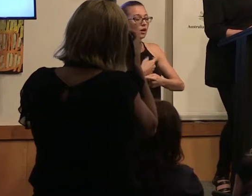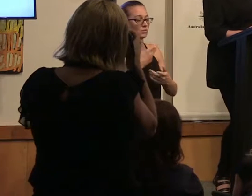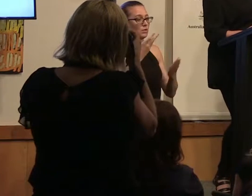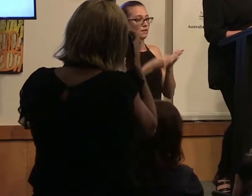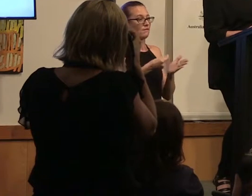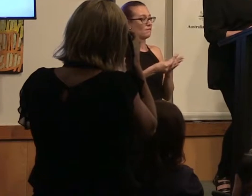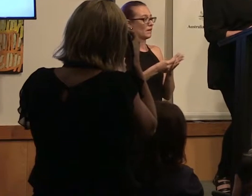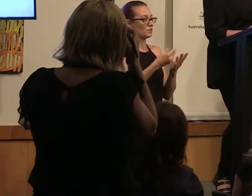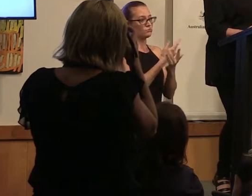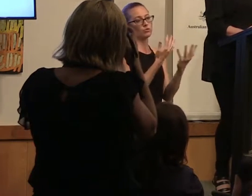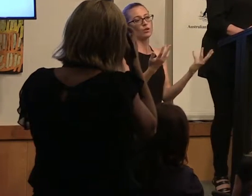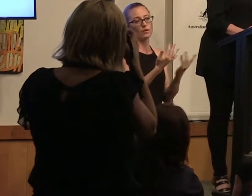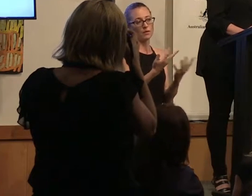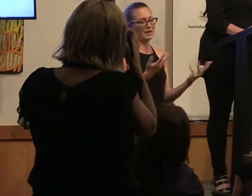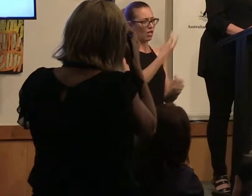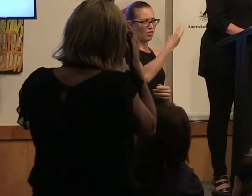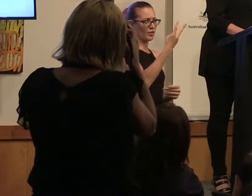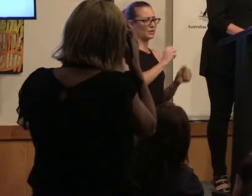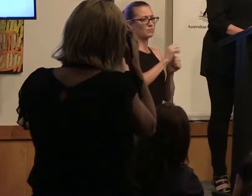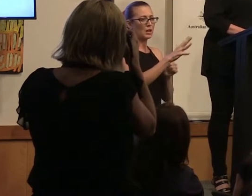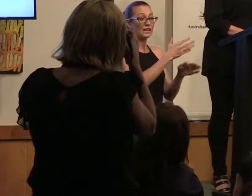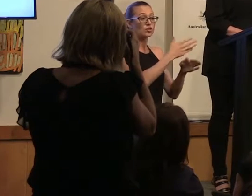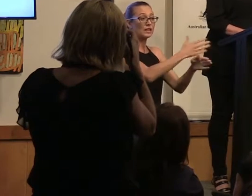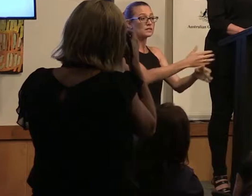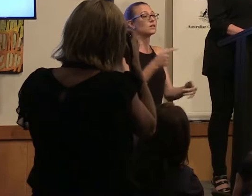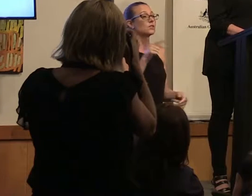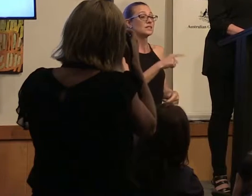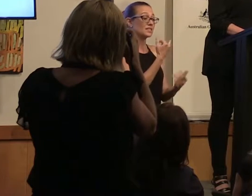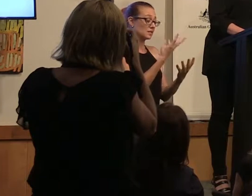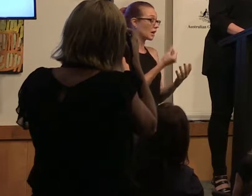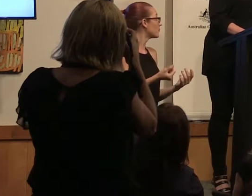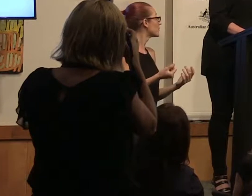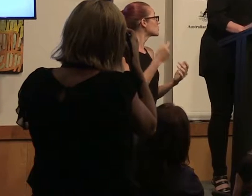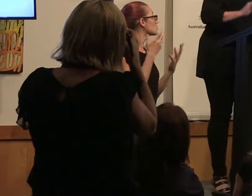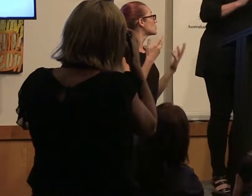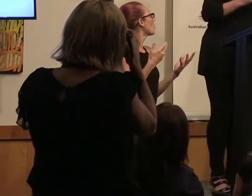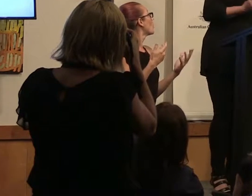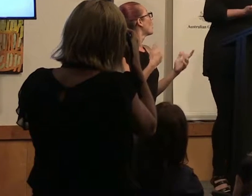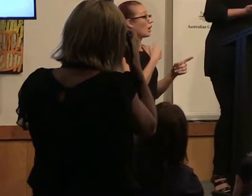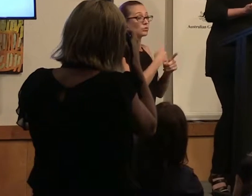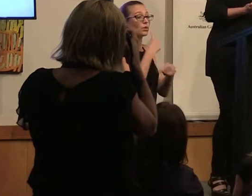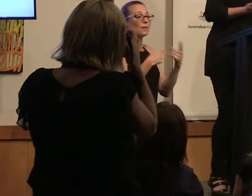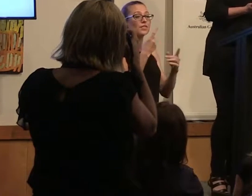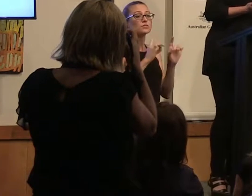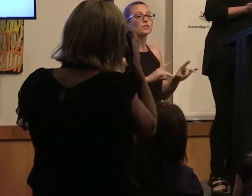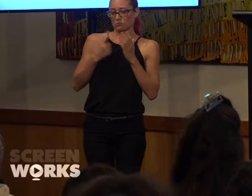so many - 13 Brilliant Careers - so these are just some of them. I'm going to talk about the Australian Directors Guild,